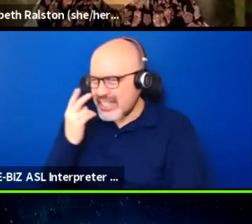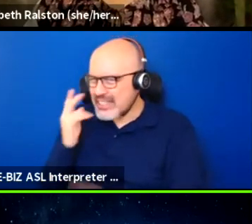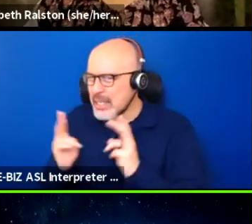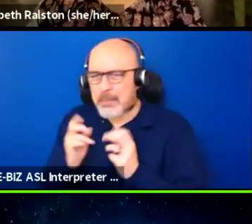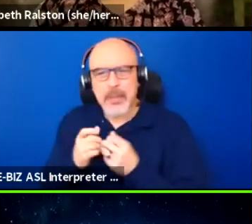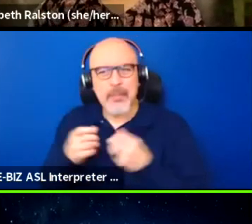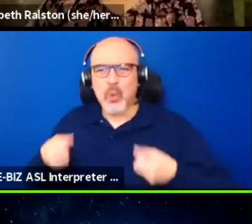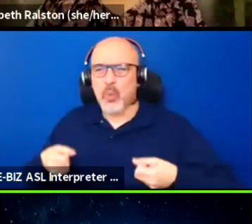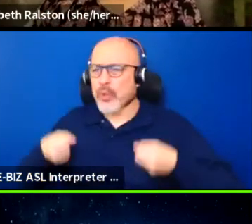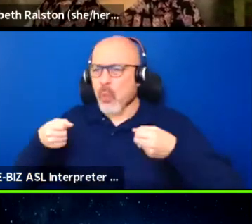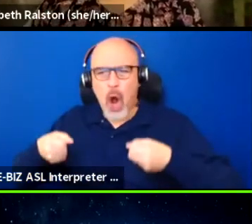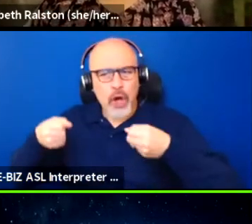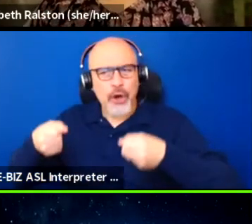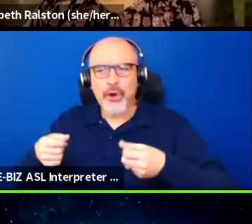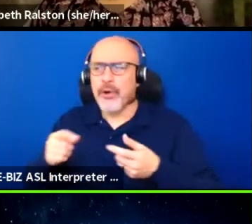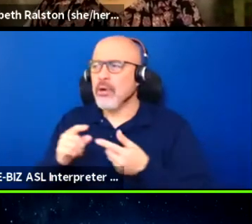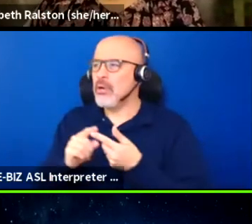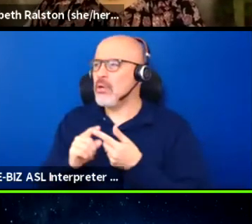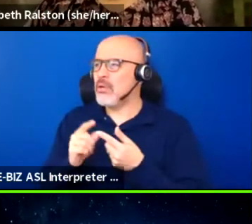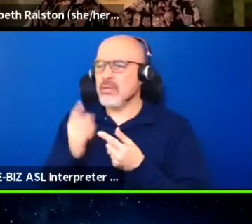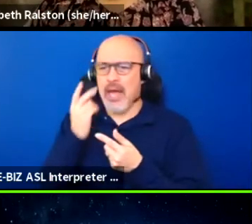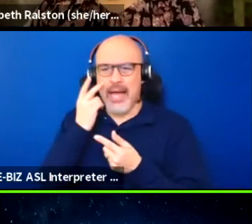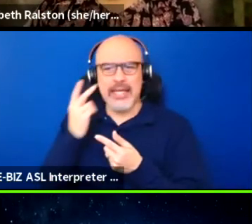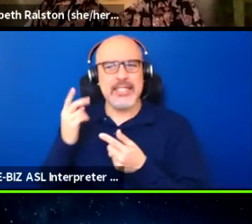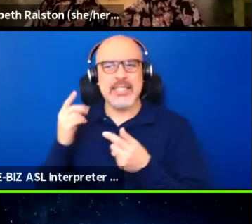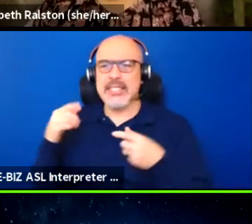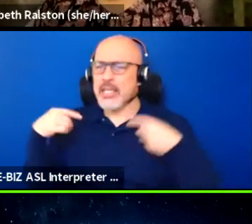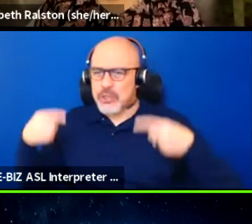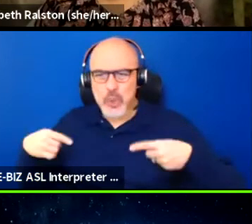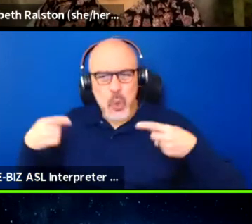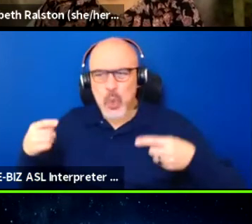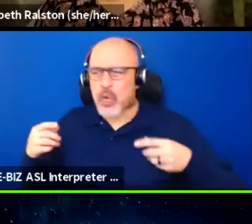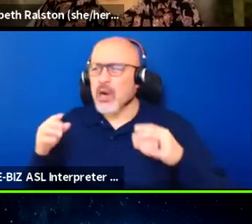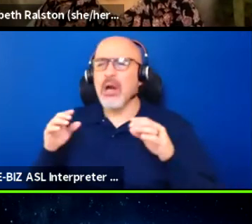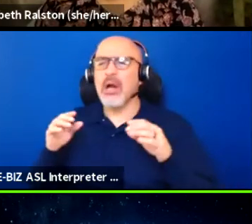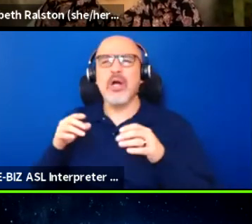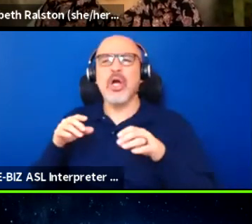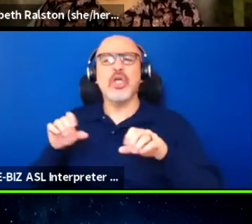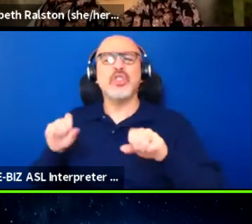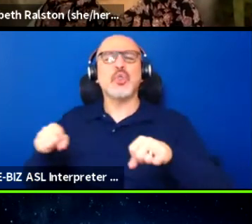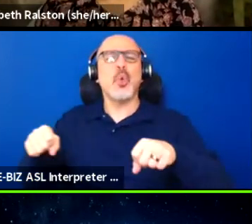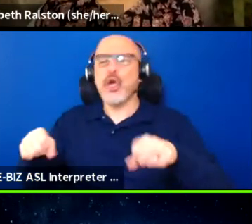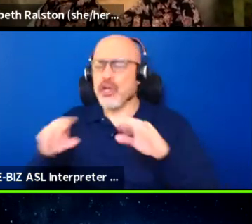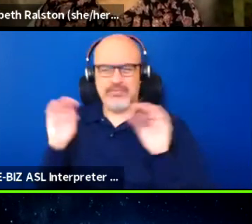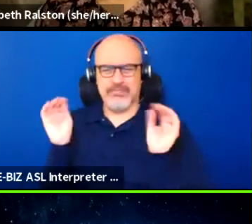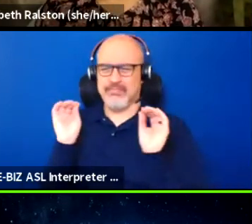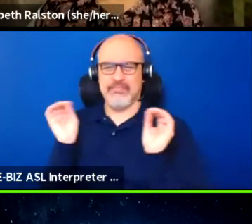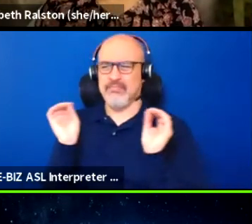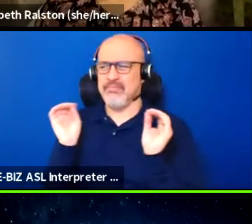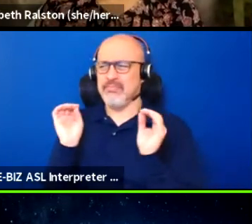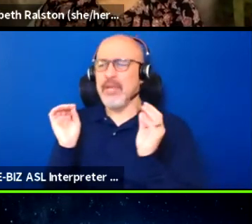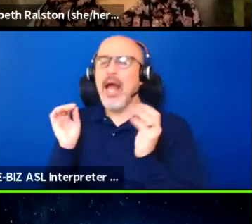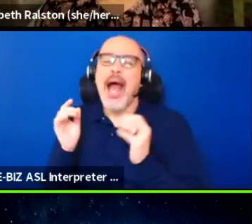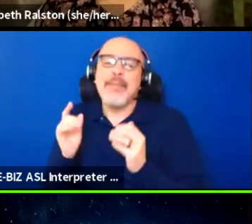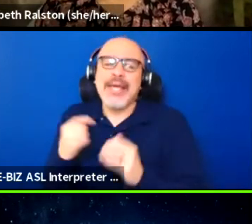I didn't see anyone in a scooter, I just, and I'm pretty sure that there were some people there that physically,